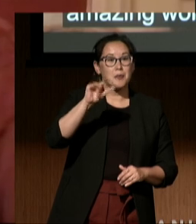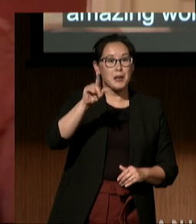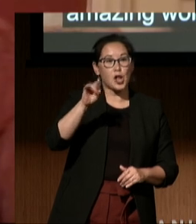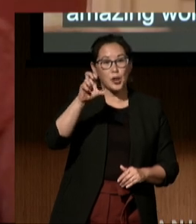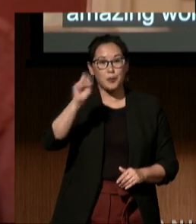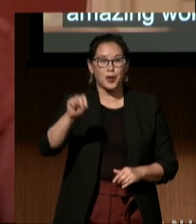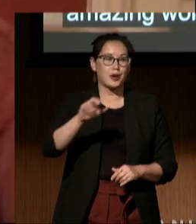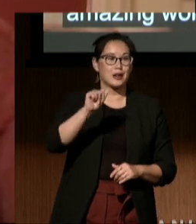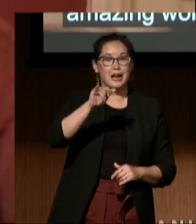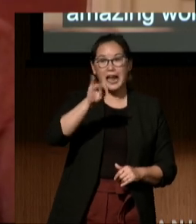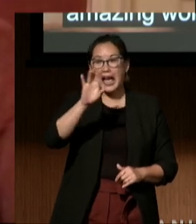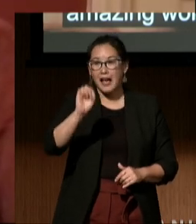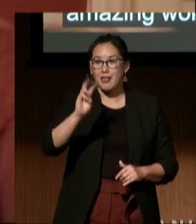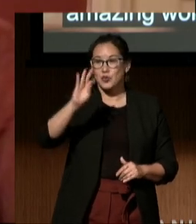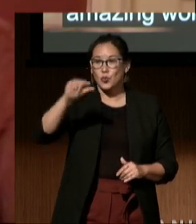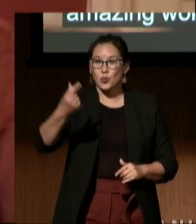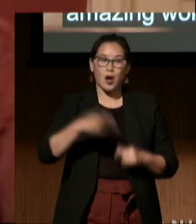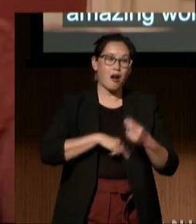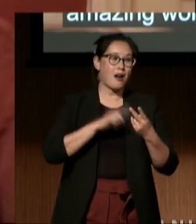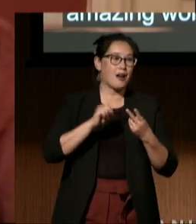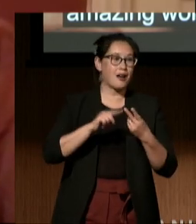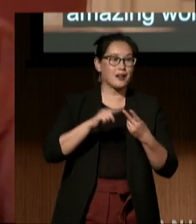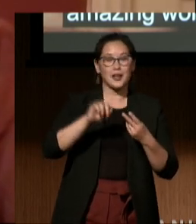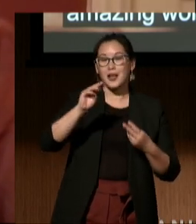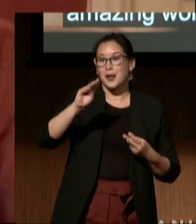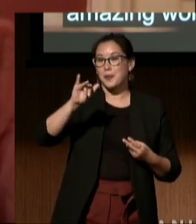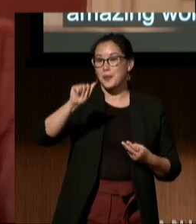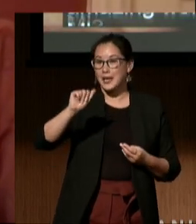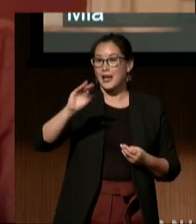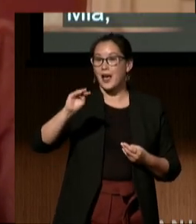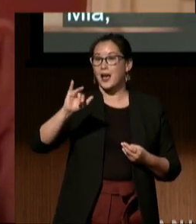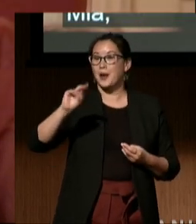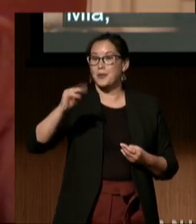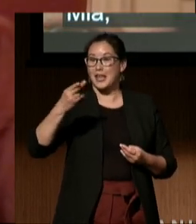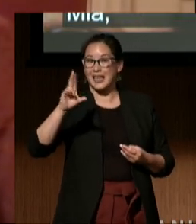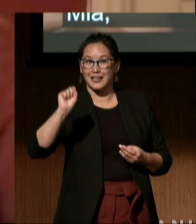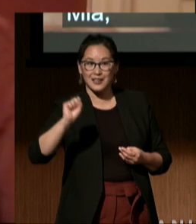TL Lewis, Lydia X. Z. Brown, and many others